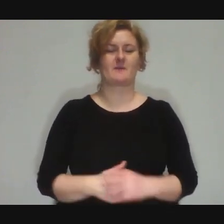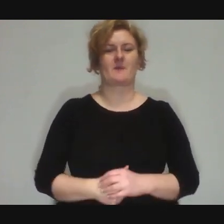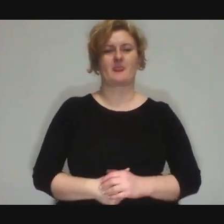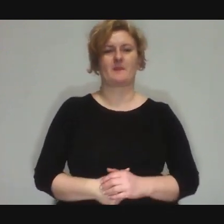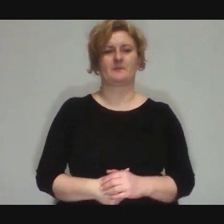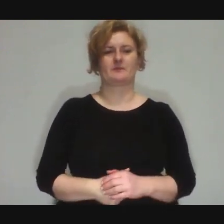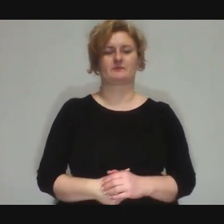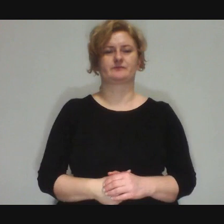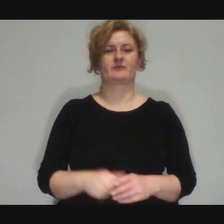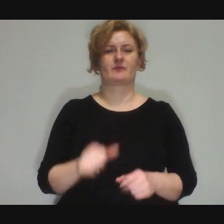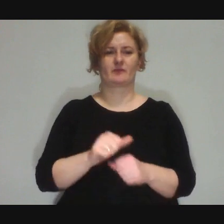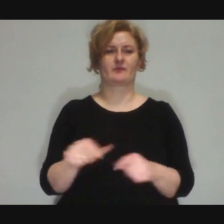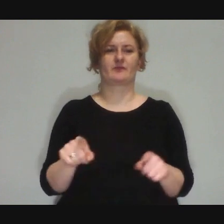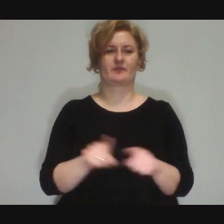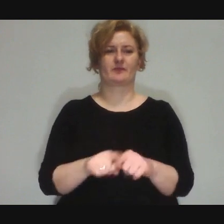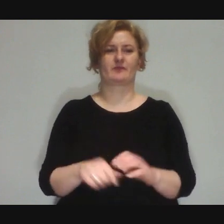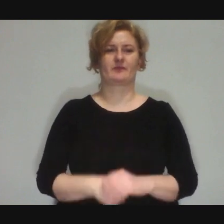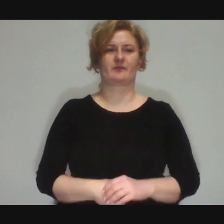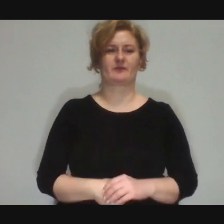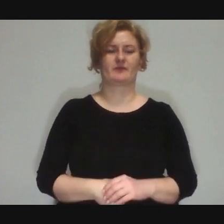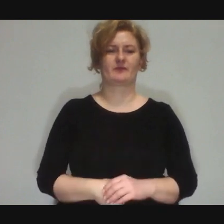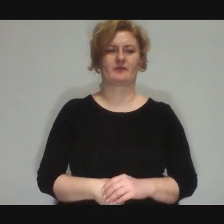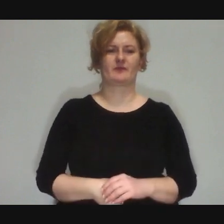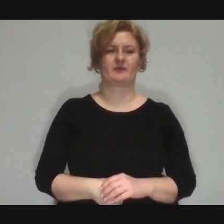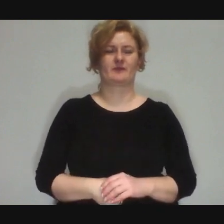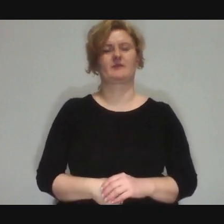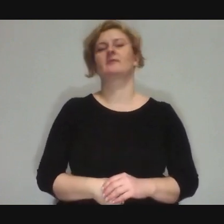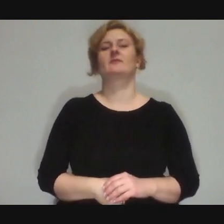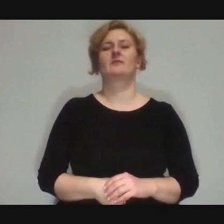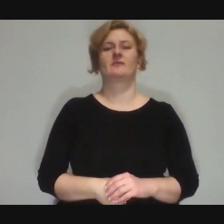but there is also this animation,